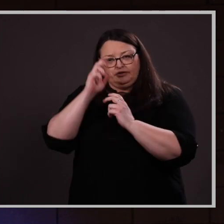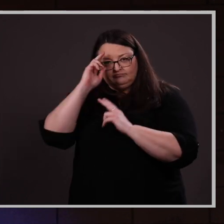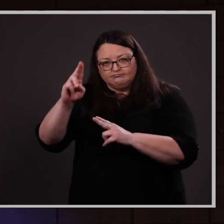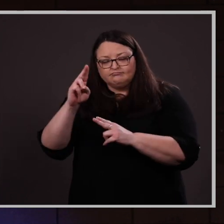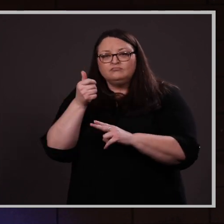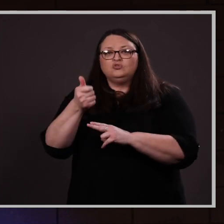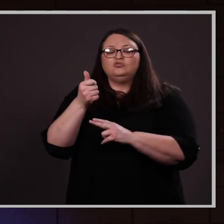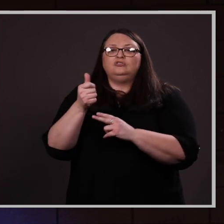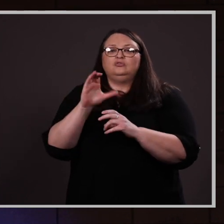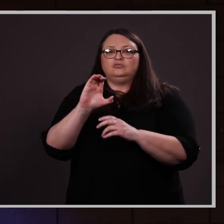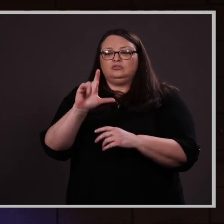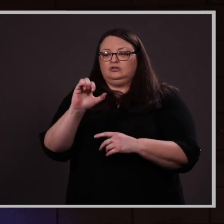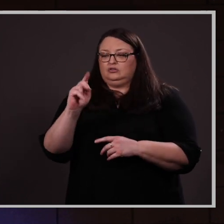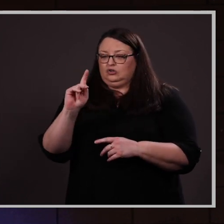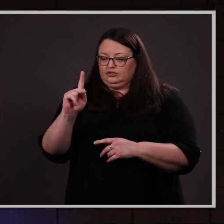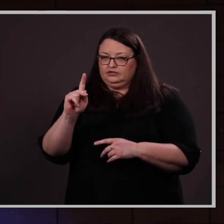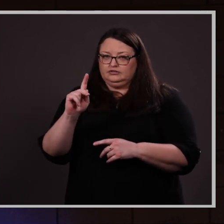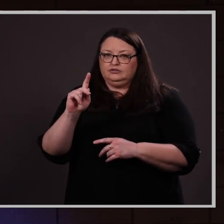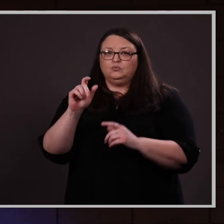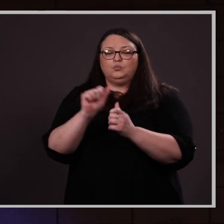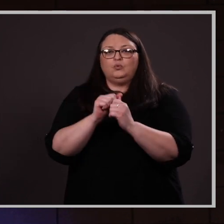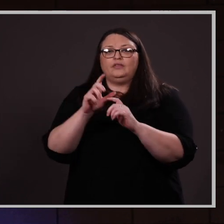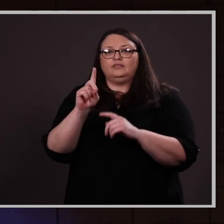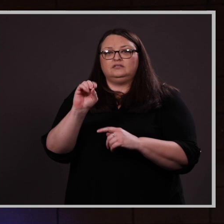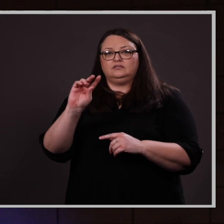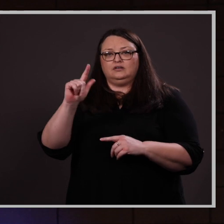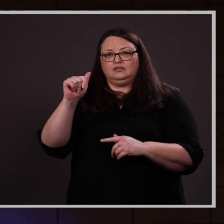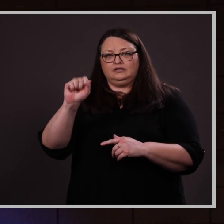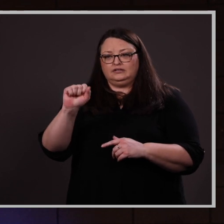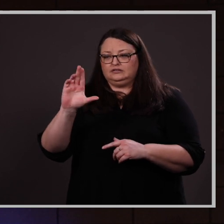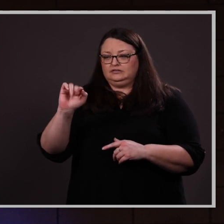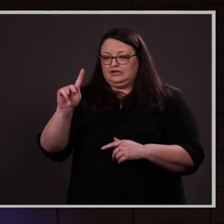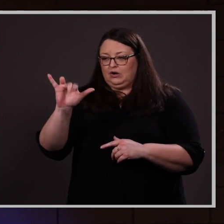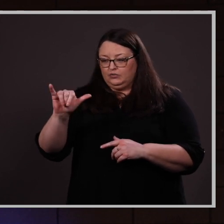She served as a clerk at the Douglas County Public Defender’s Office, where she provided